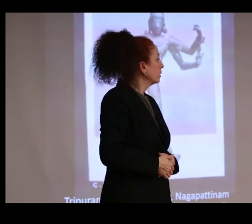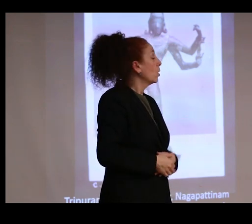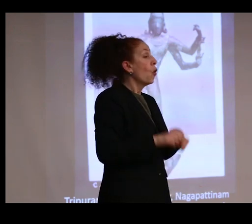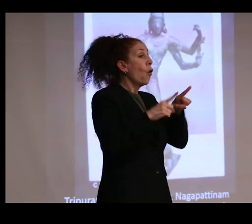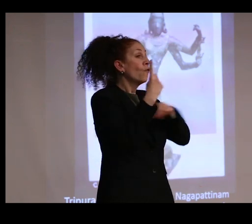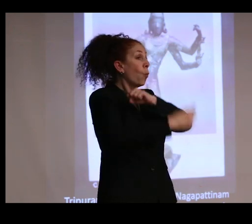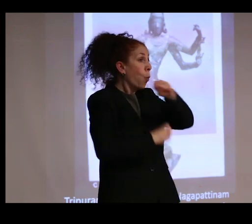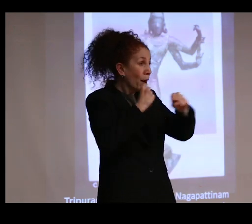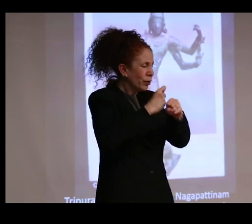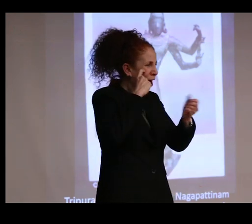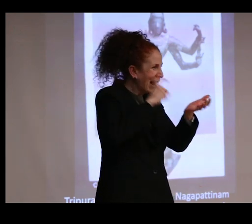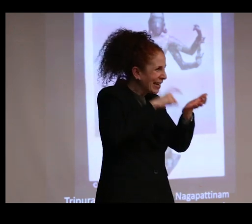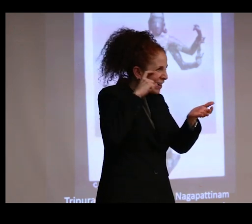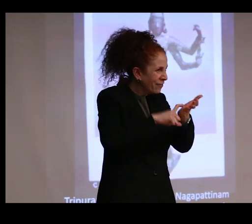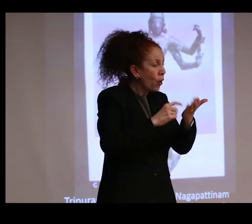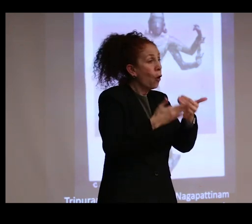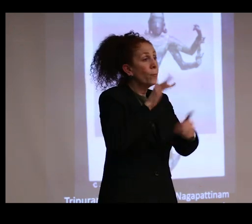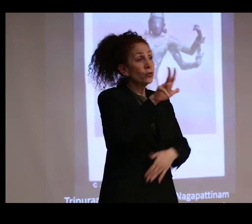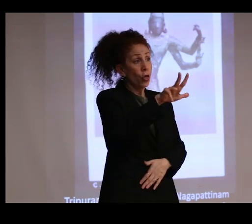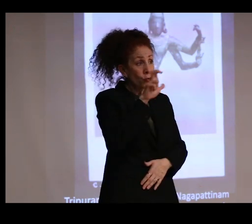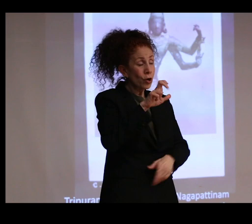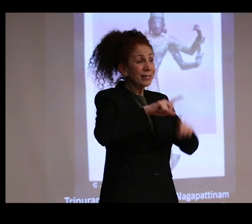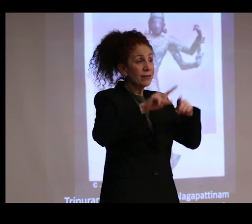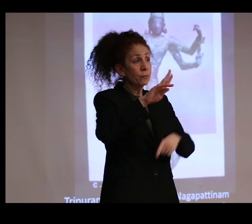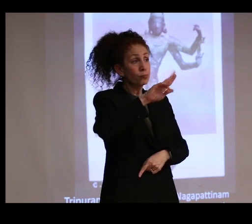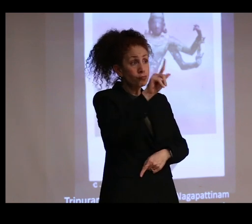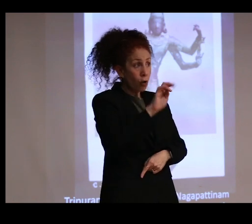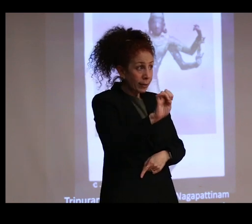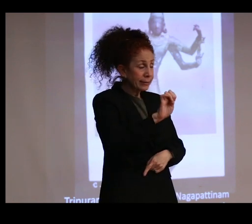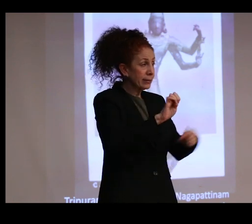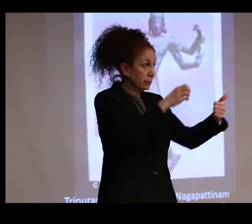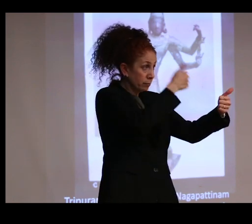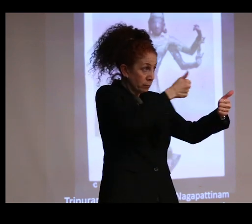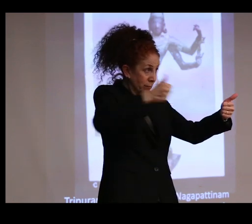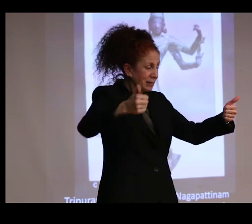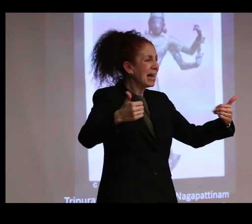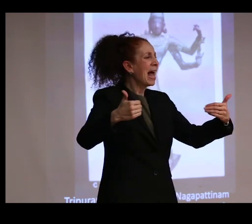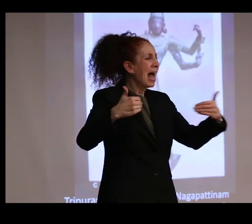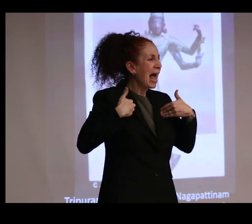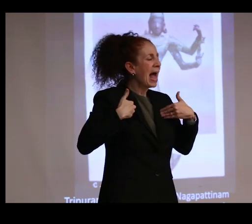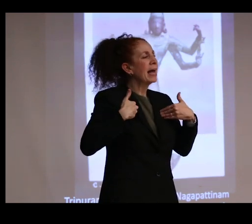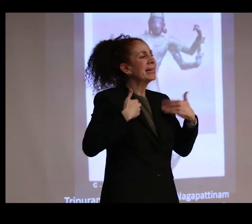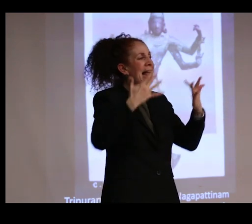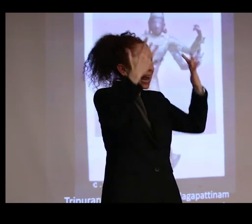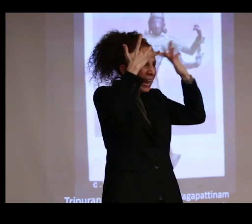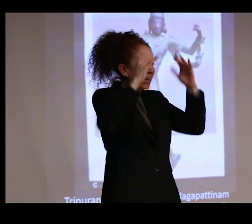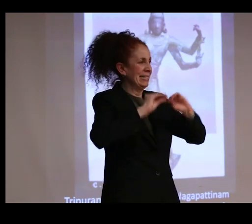identified that almost 300 bronzes were suffering from what he described as a contagious disease that